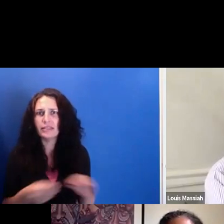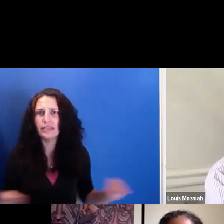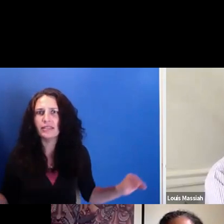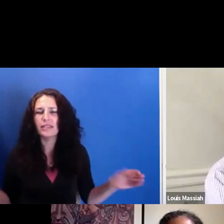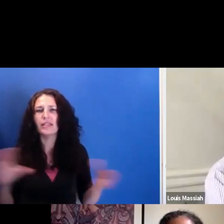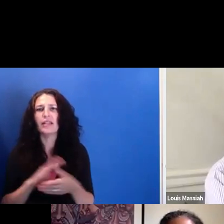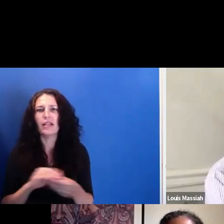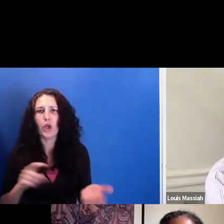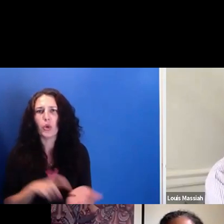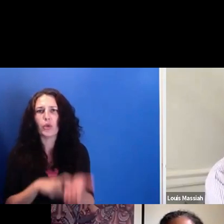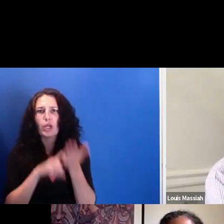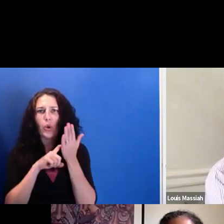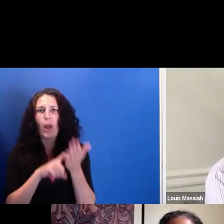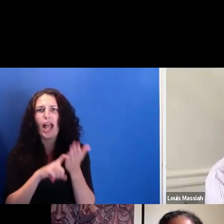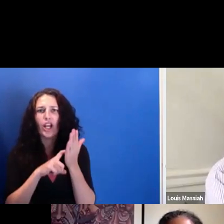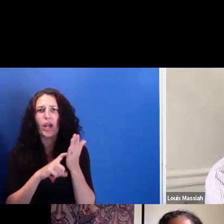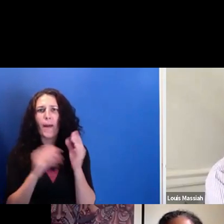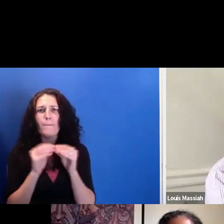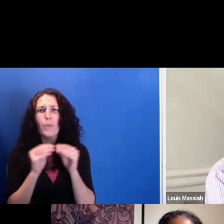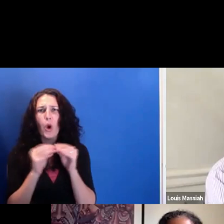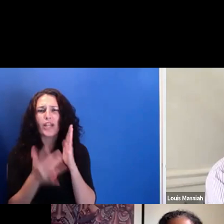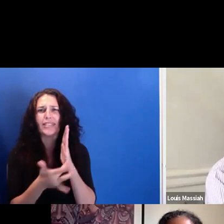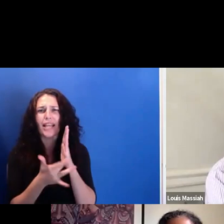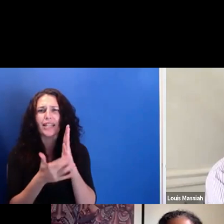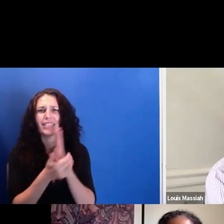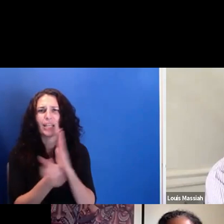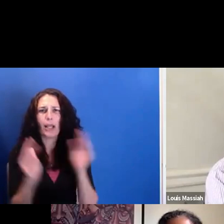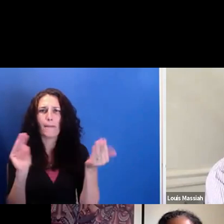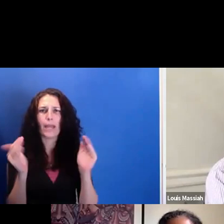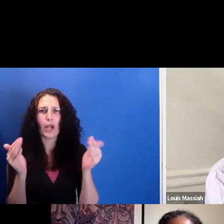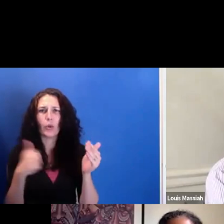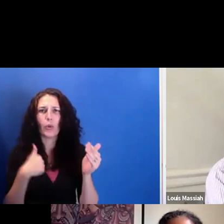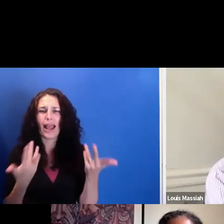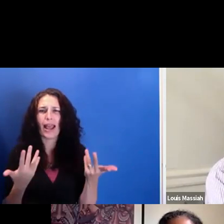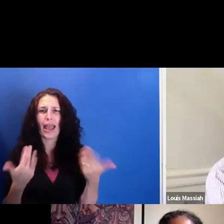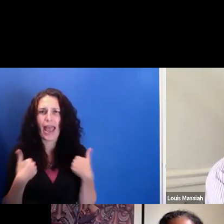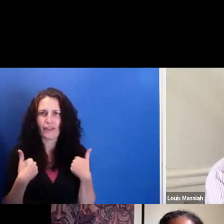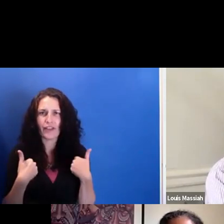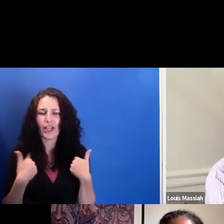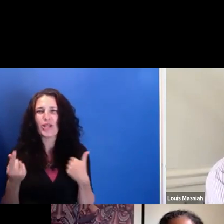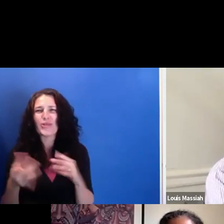technical skill than I have. And you will mentioned Beyoncé and Khalil.